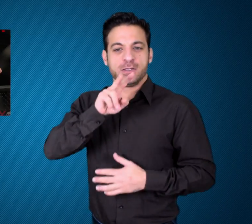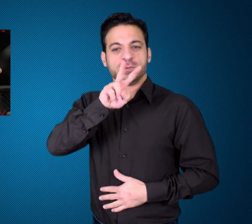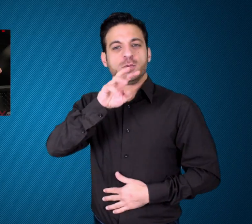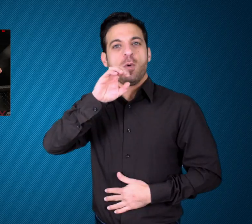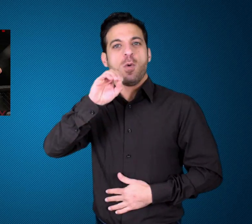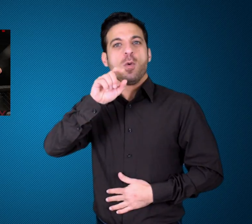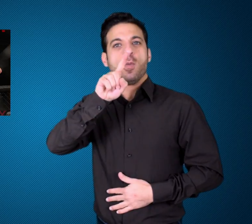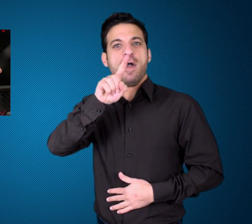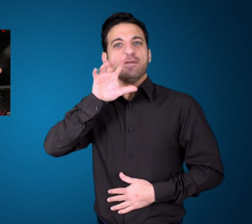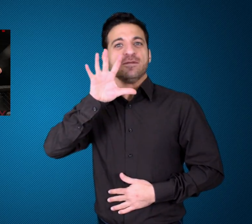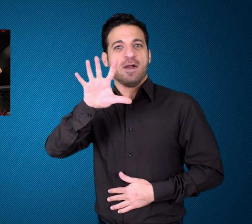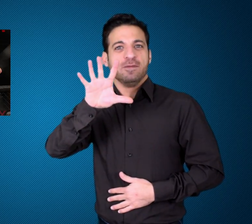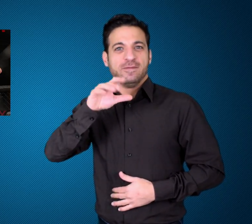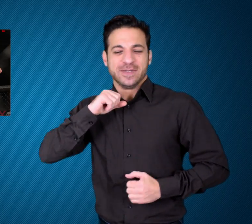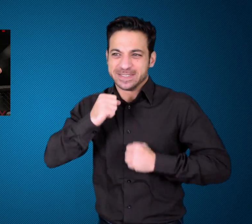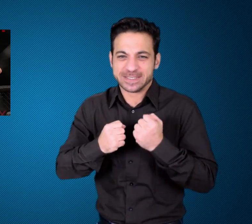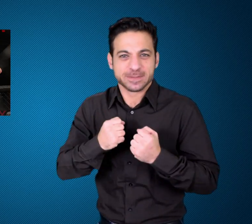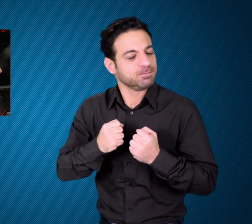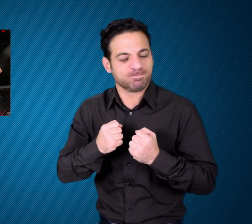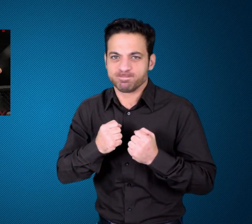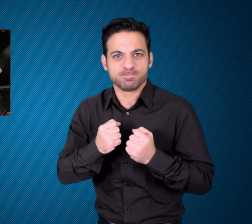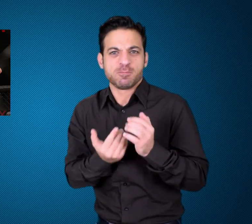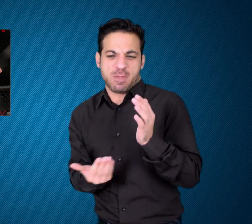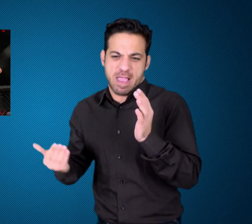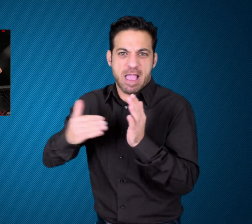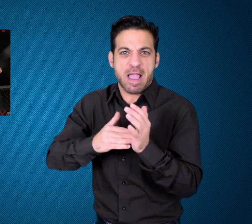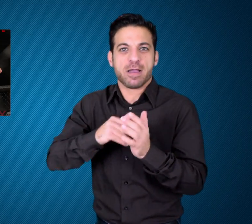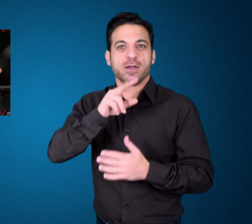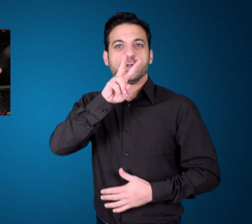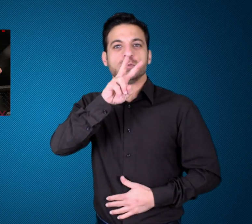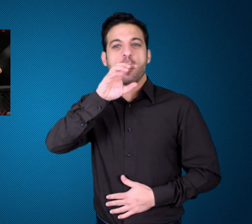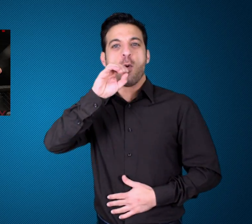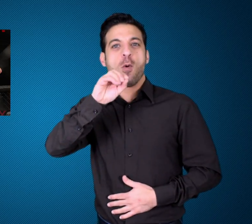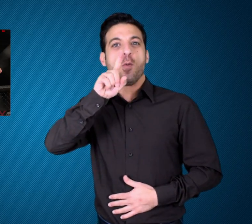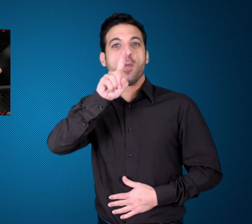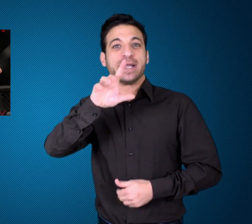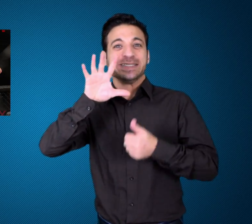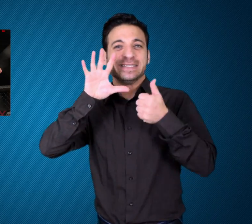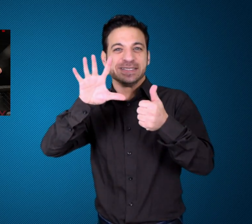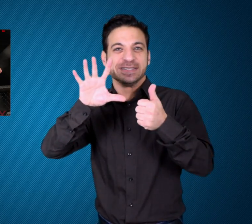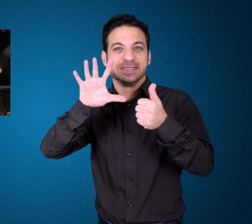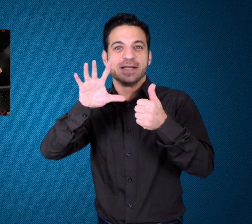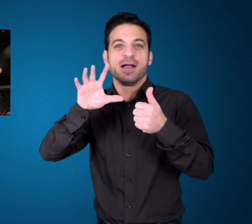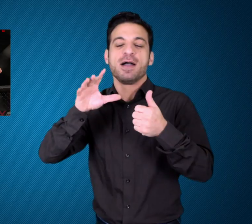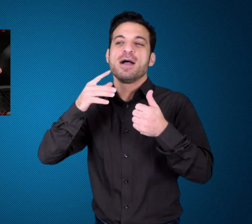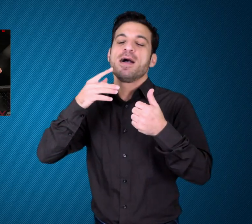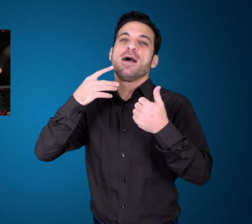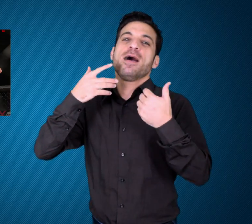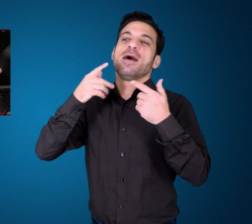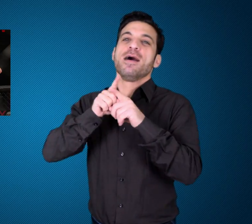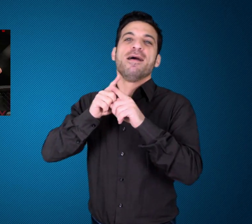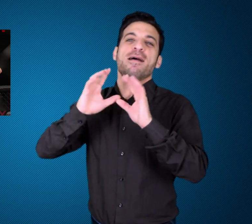and finally won for the first time in